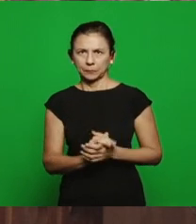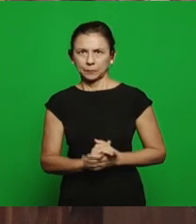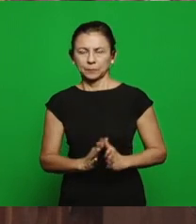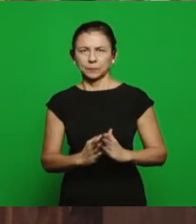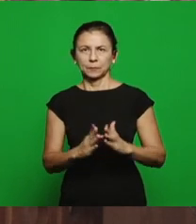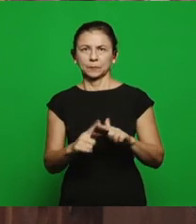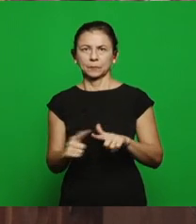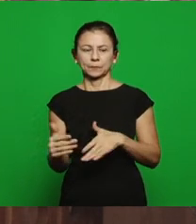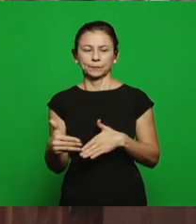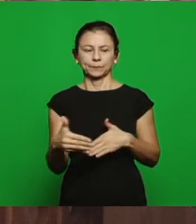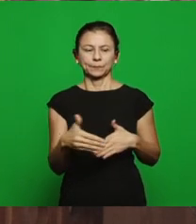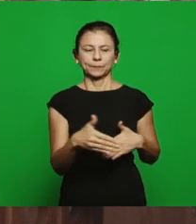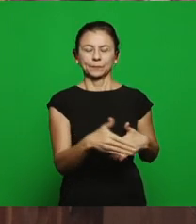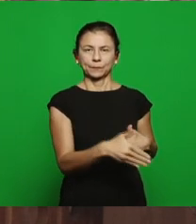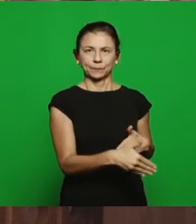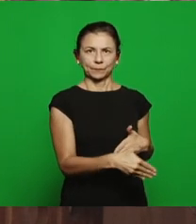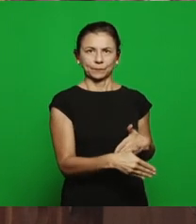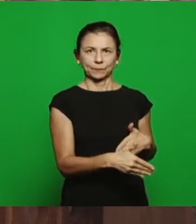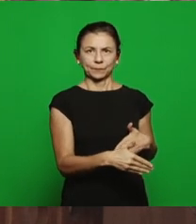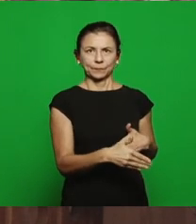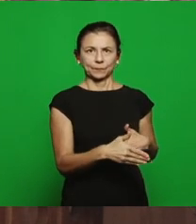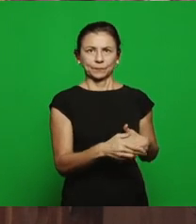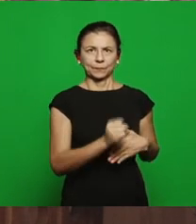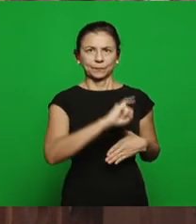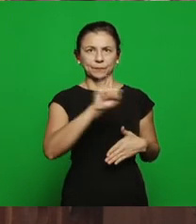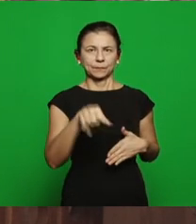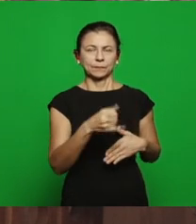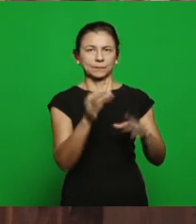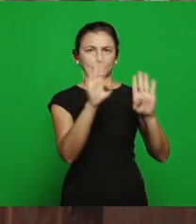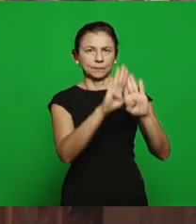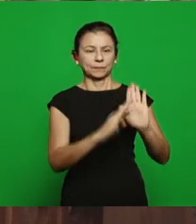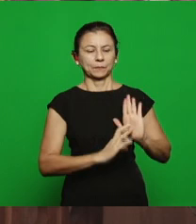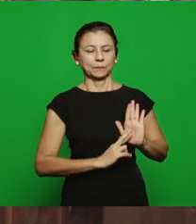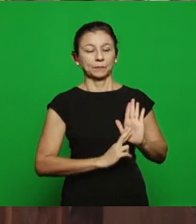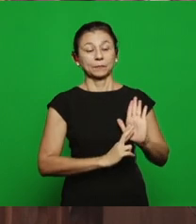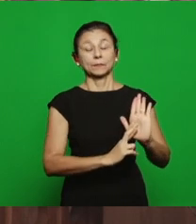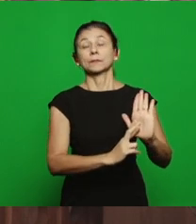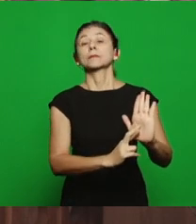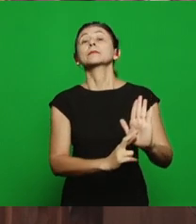by Jezebel is who is giving orders to